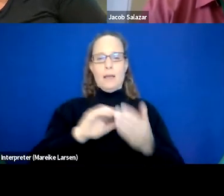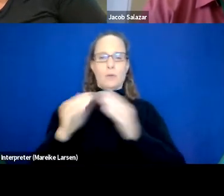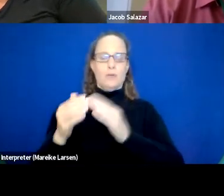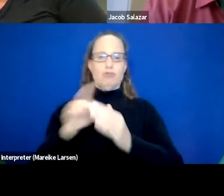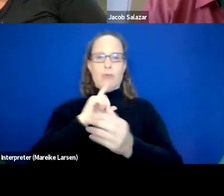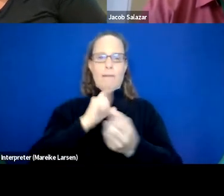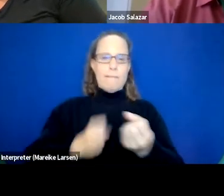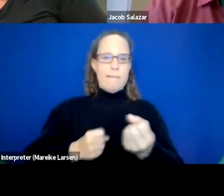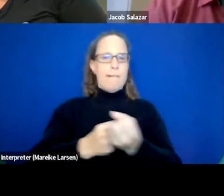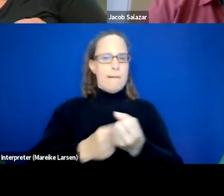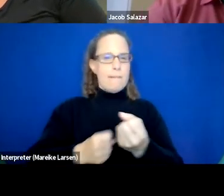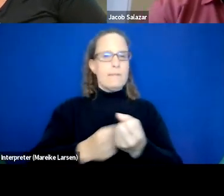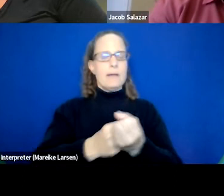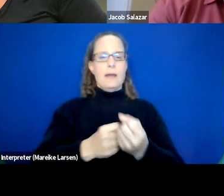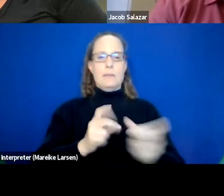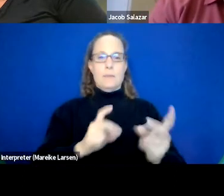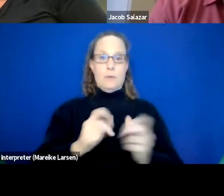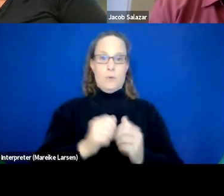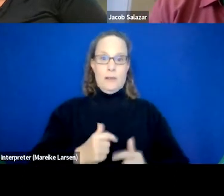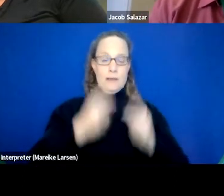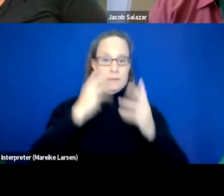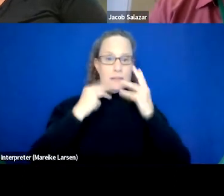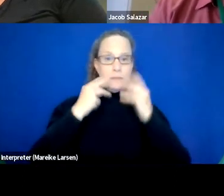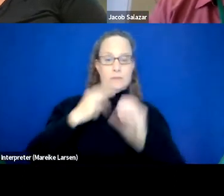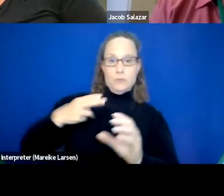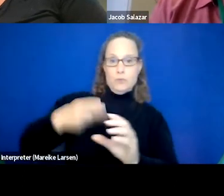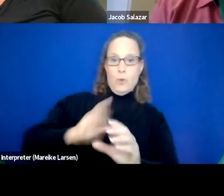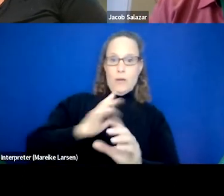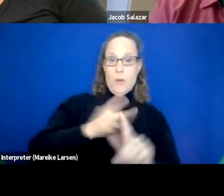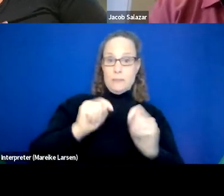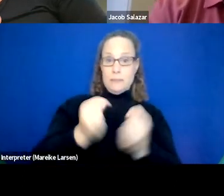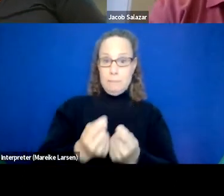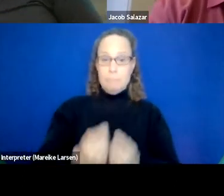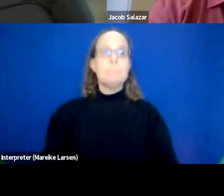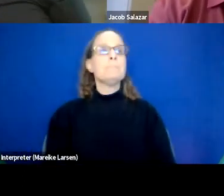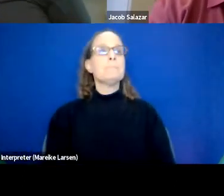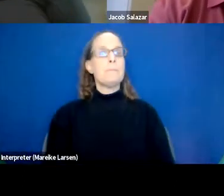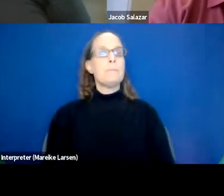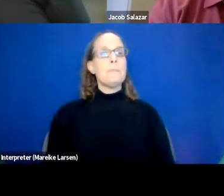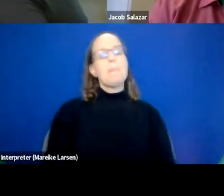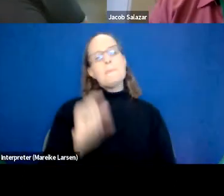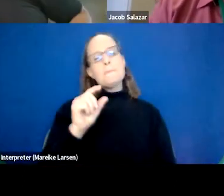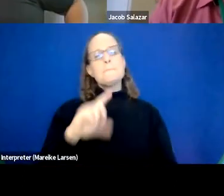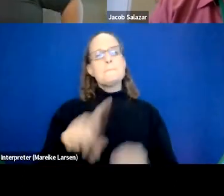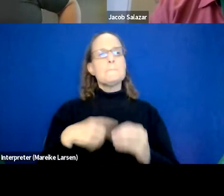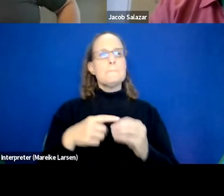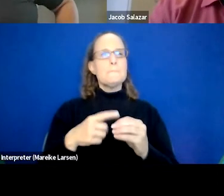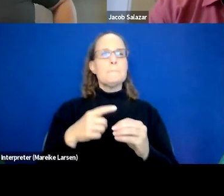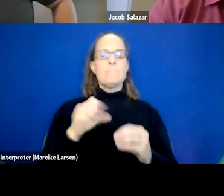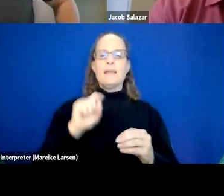and getting folks with lived experience. So next slide, so a little bit about St. Joseph's Center.